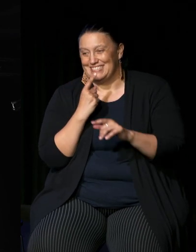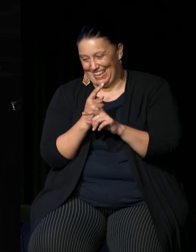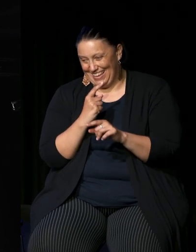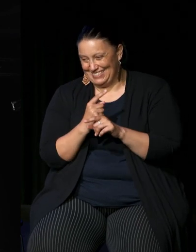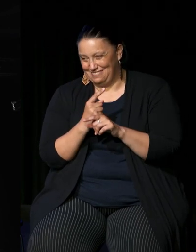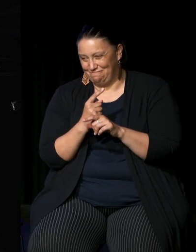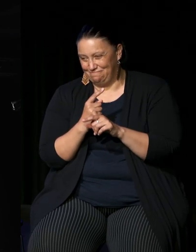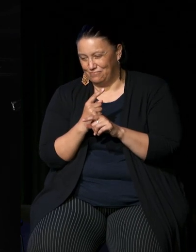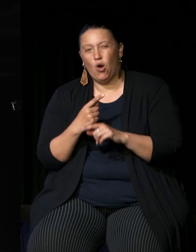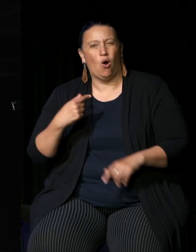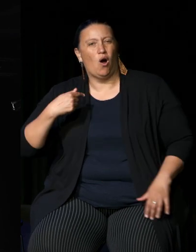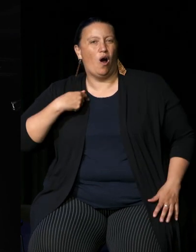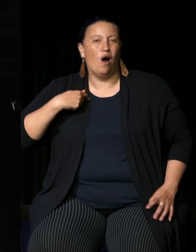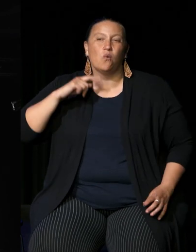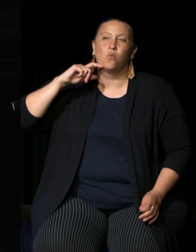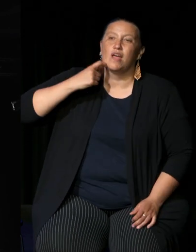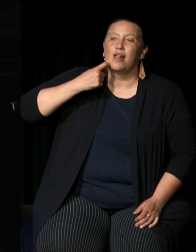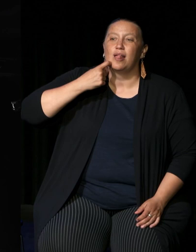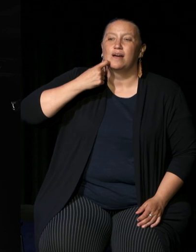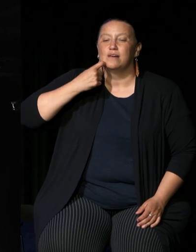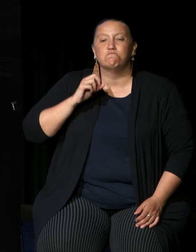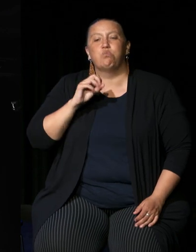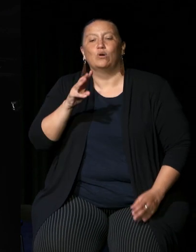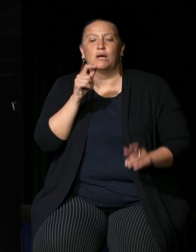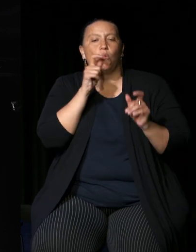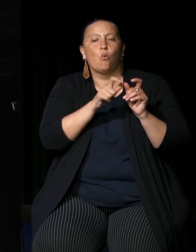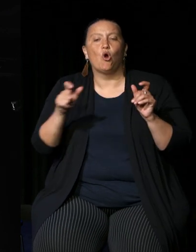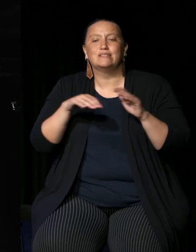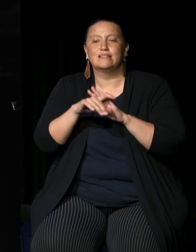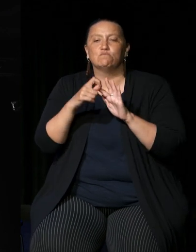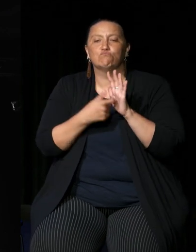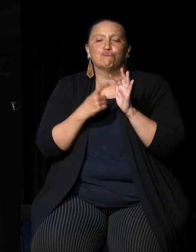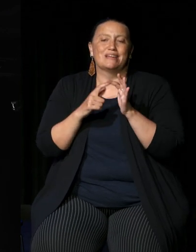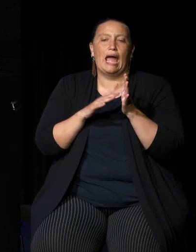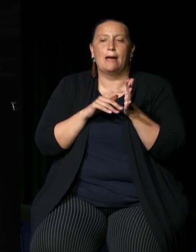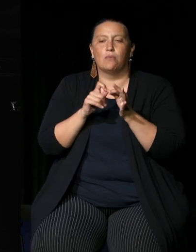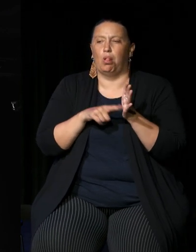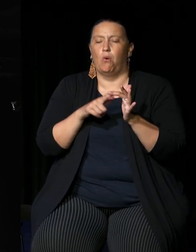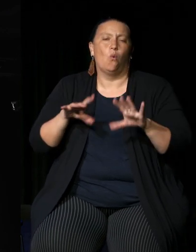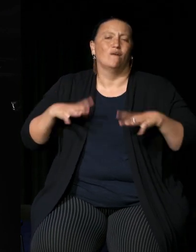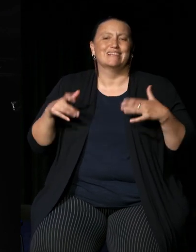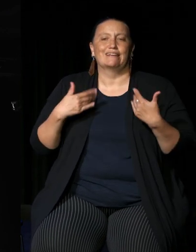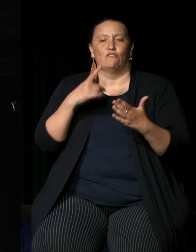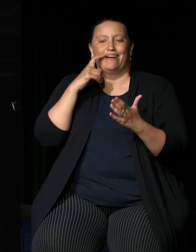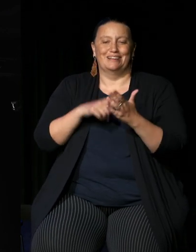um that he would put in some words in the Preamble that would give recognition but even